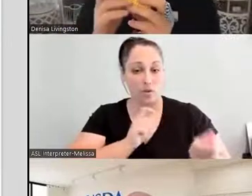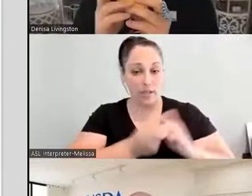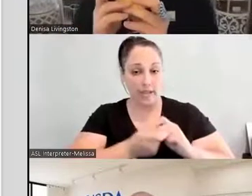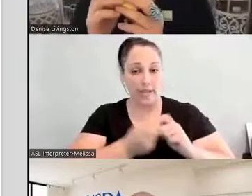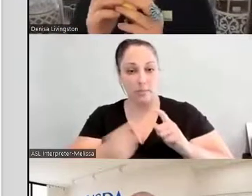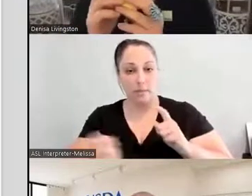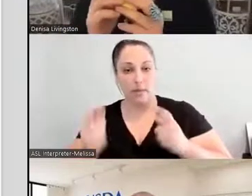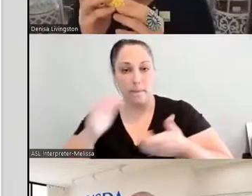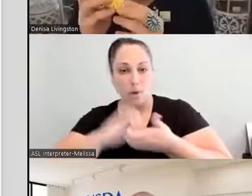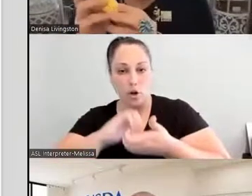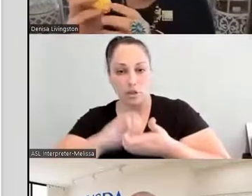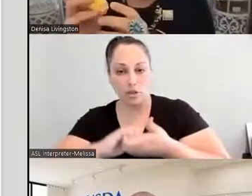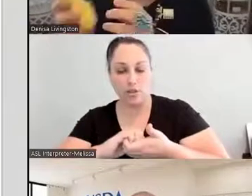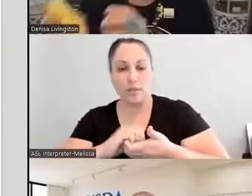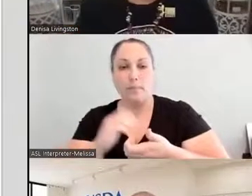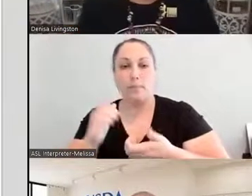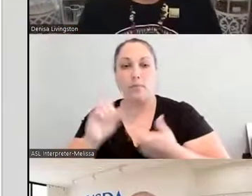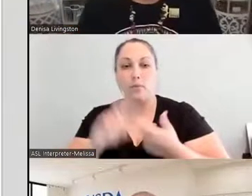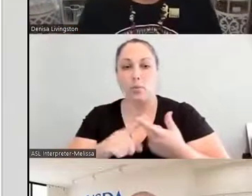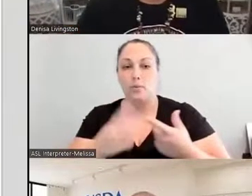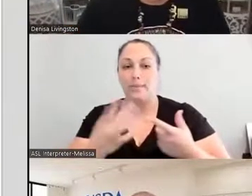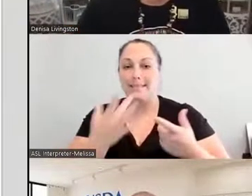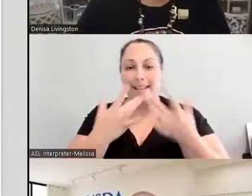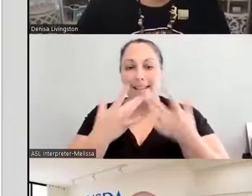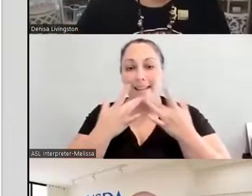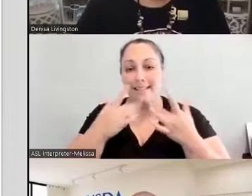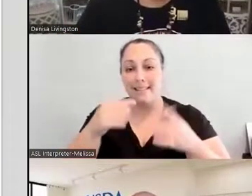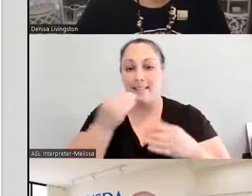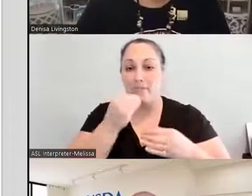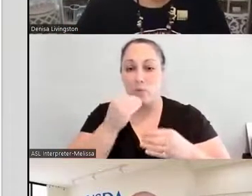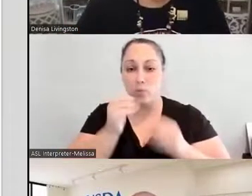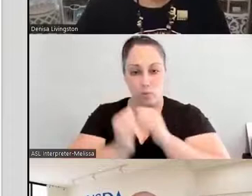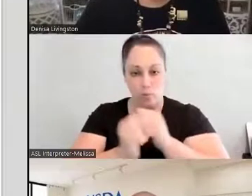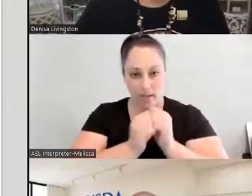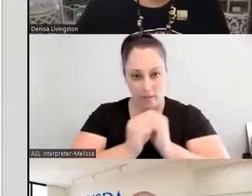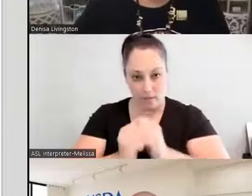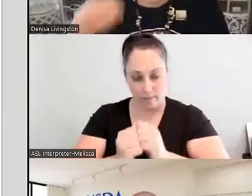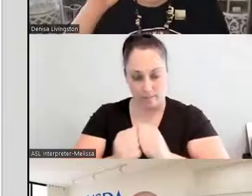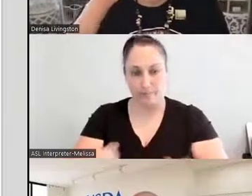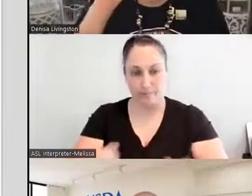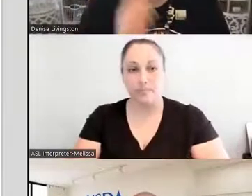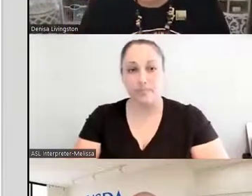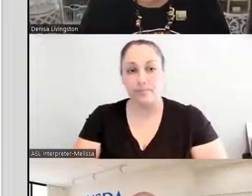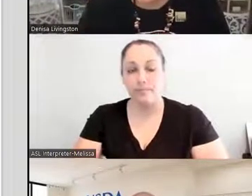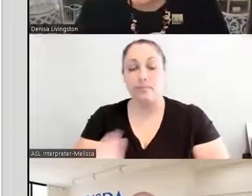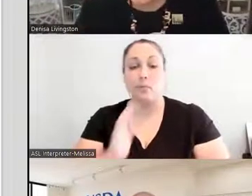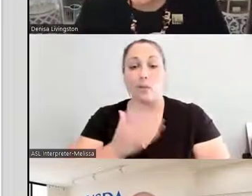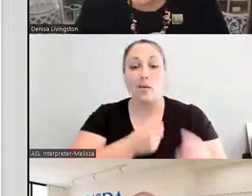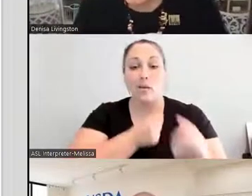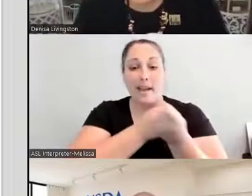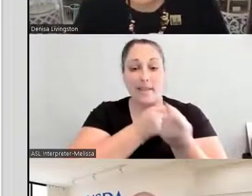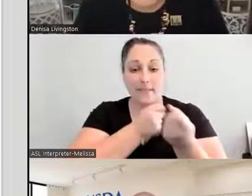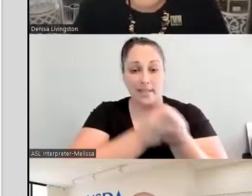And so part of our challenge that we had is our advocates created some of the signage -- you can see them on Twitter,